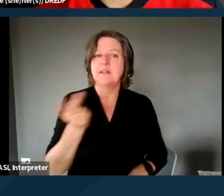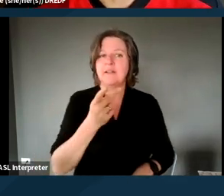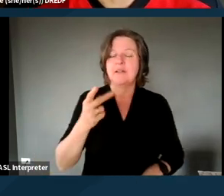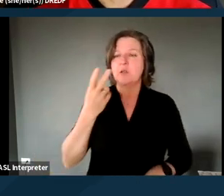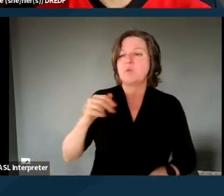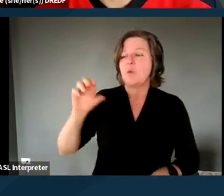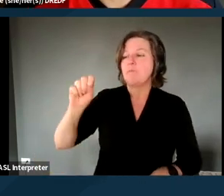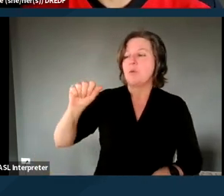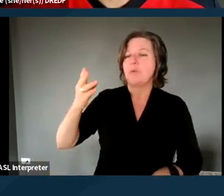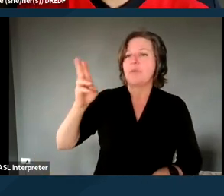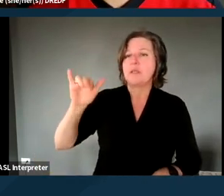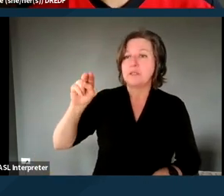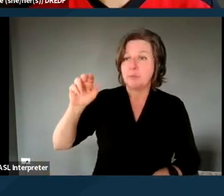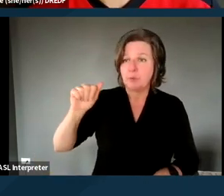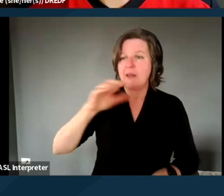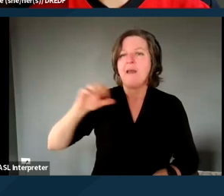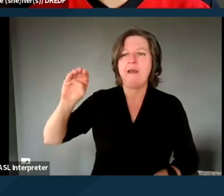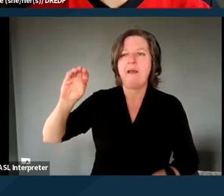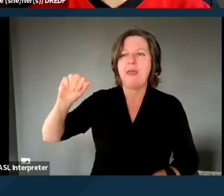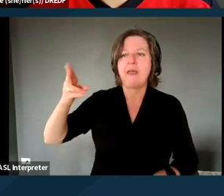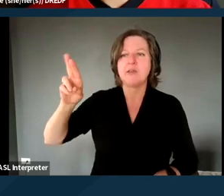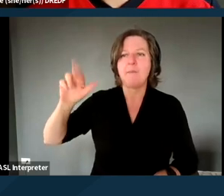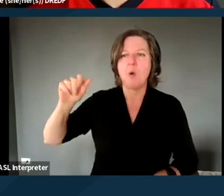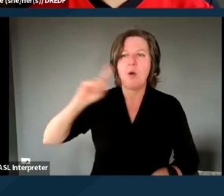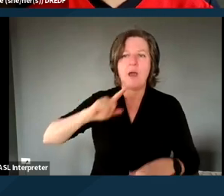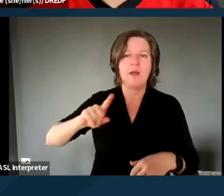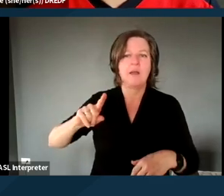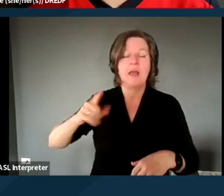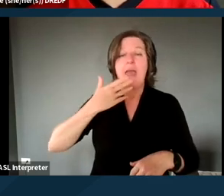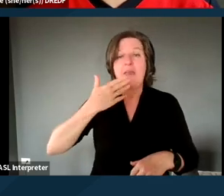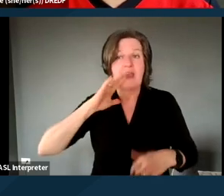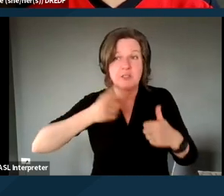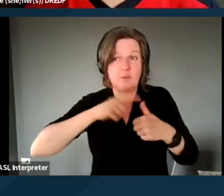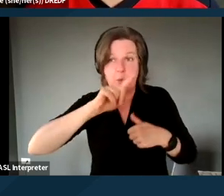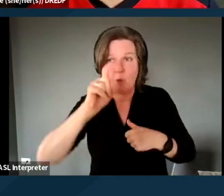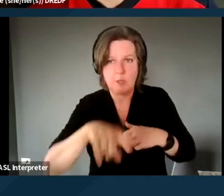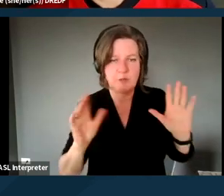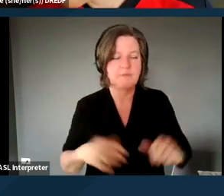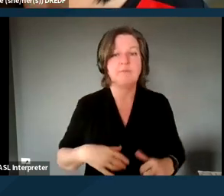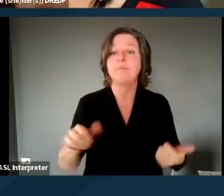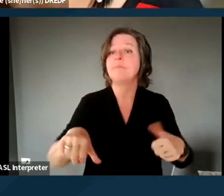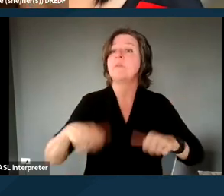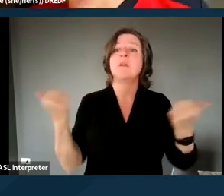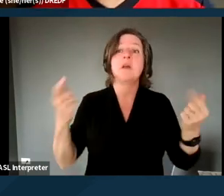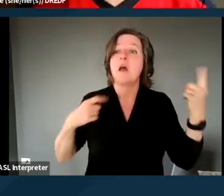and for the original question. Are there any other questions that any of you have?